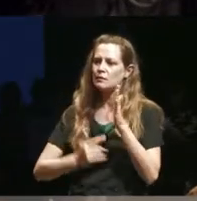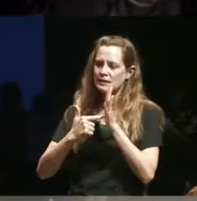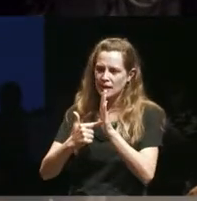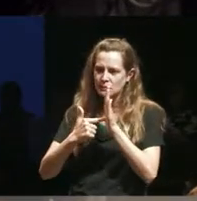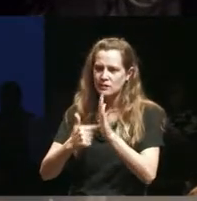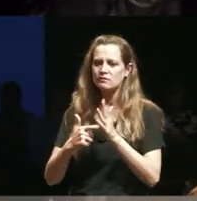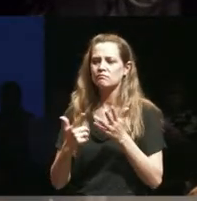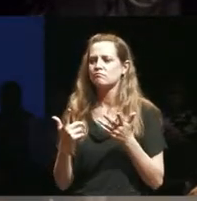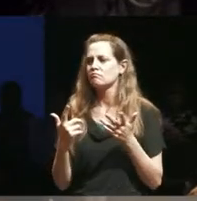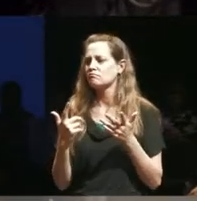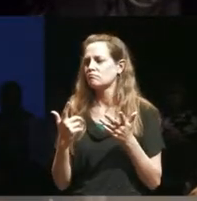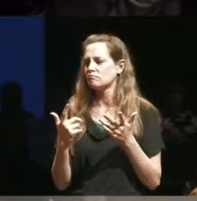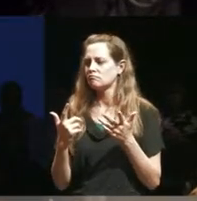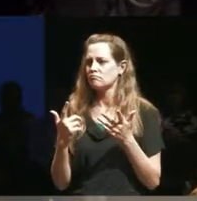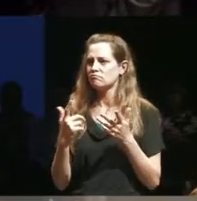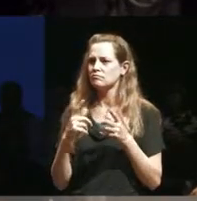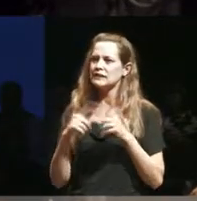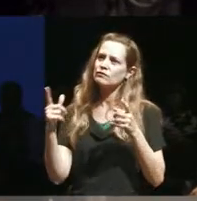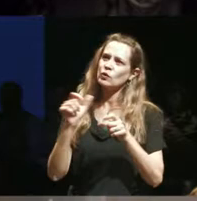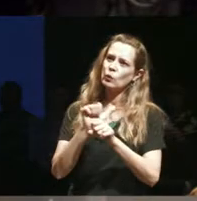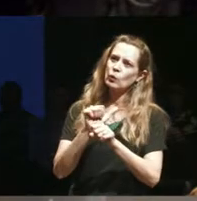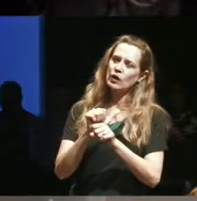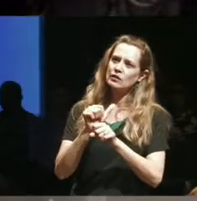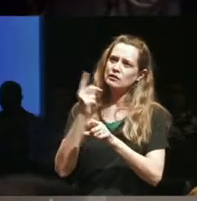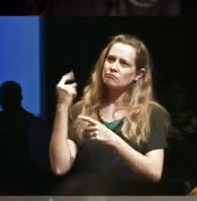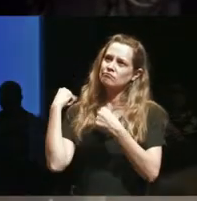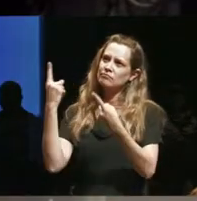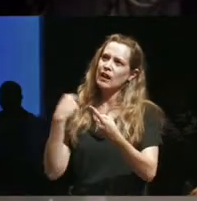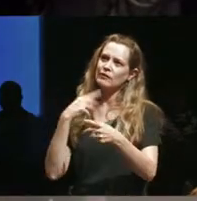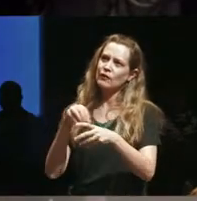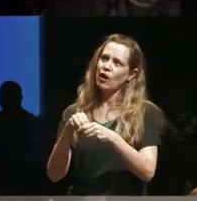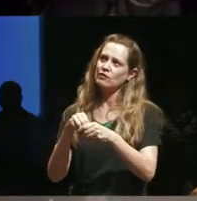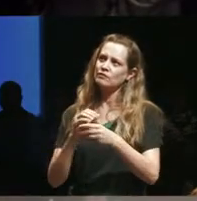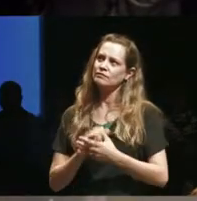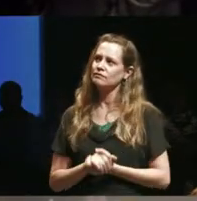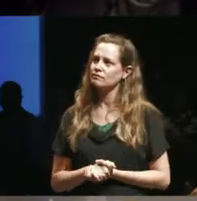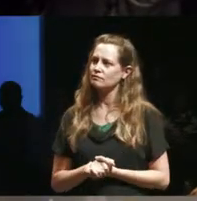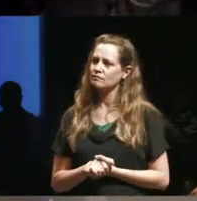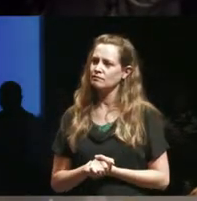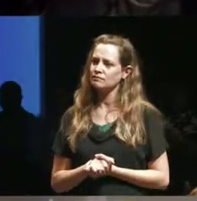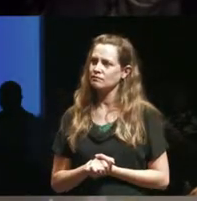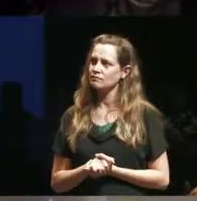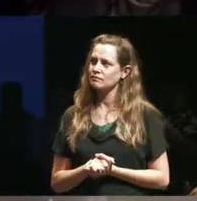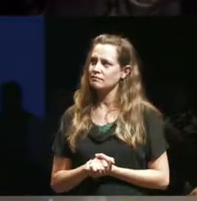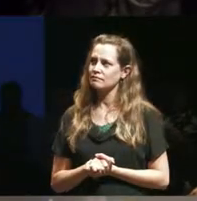felt about different pieces of work you know I think it I'll tell you where I